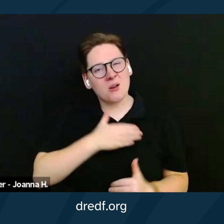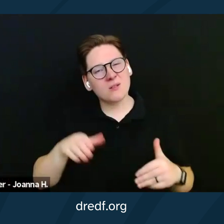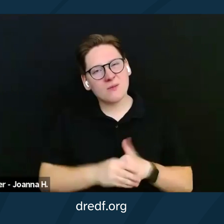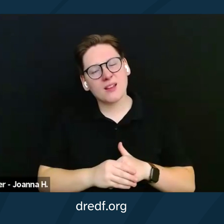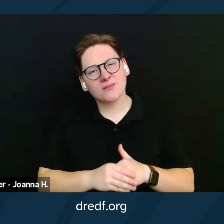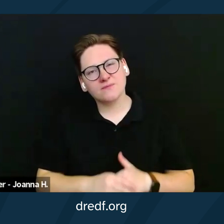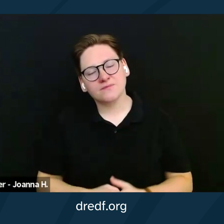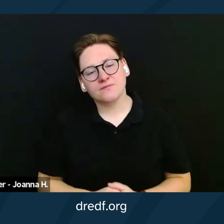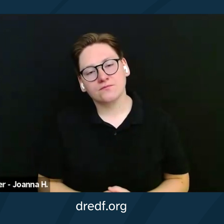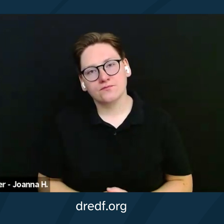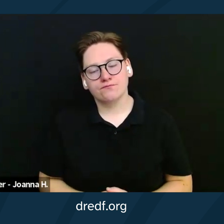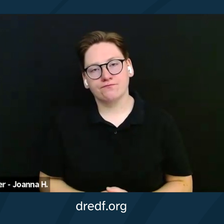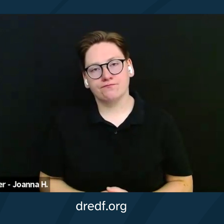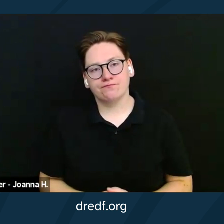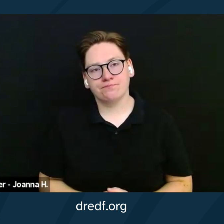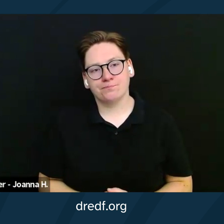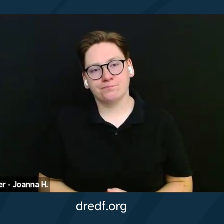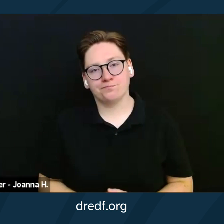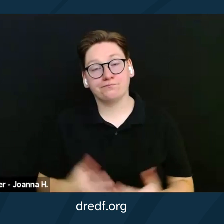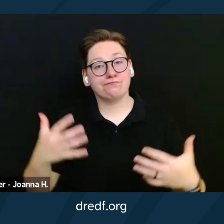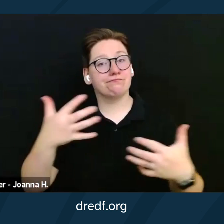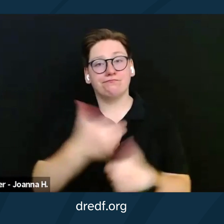In closing, I would like to give a shout out to my partner, Mark.